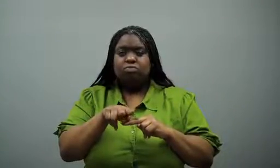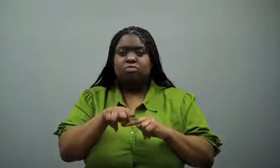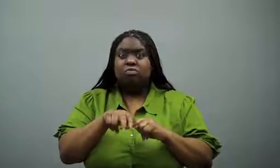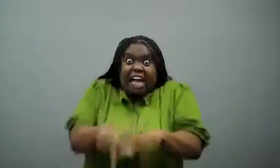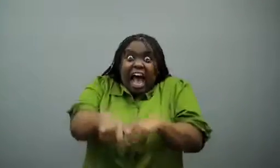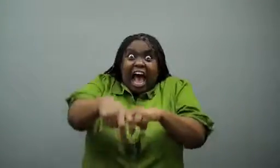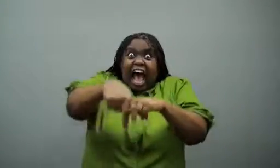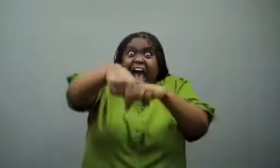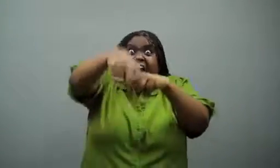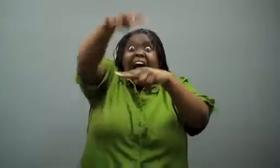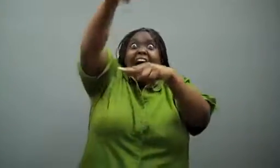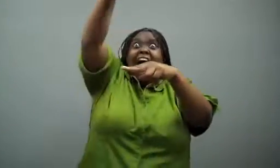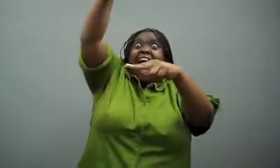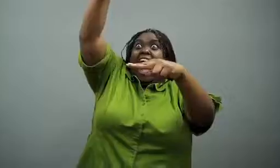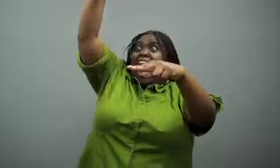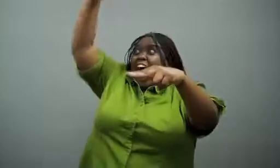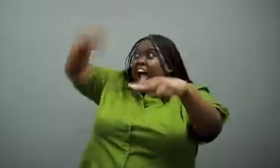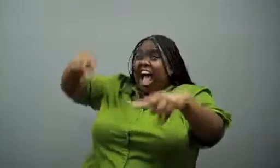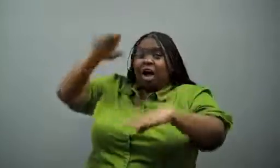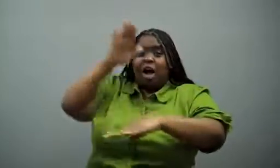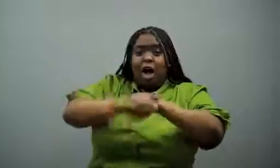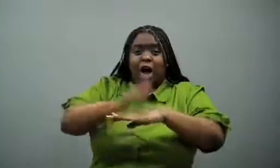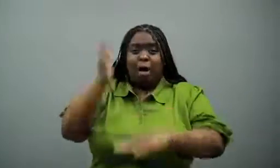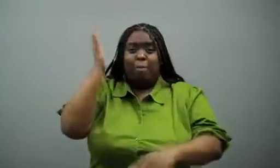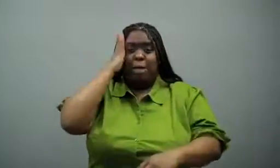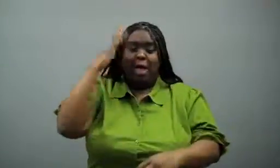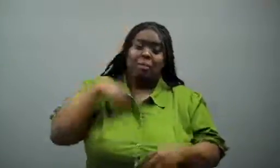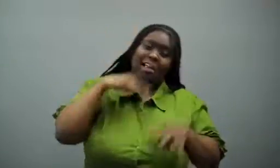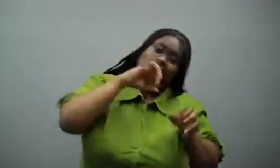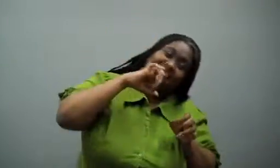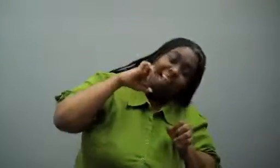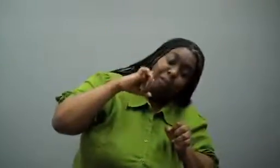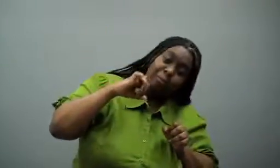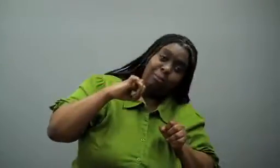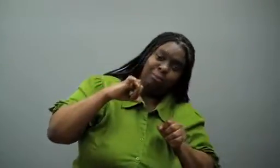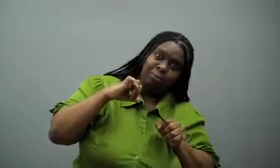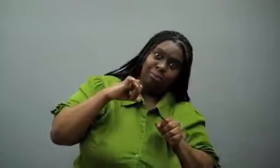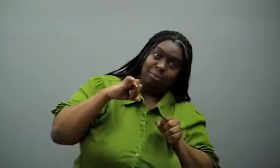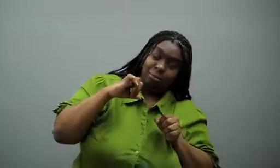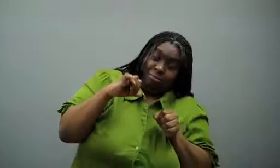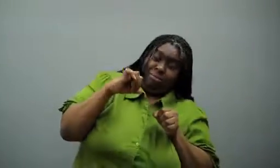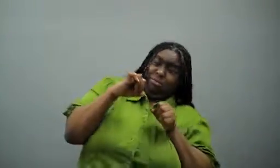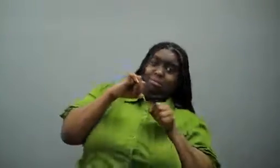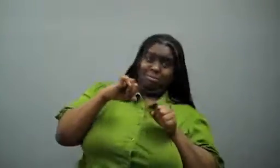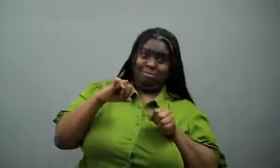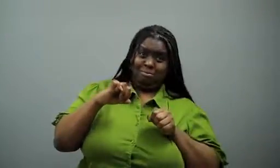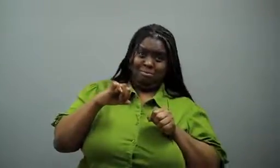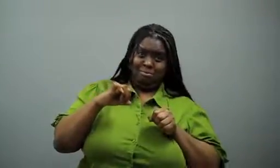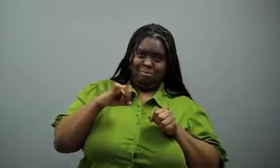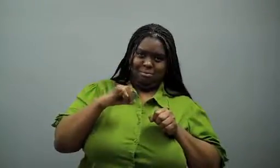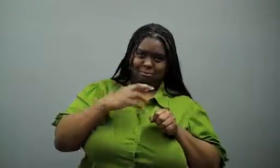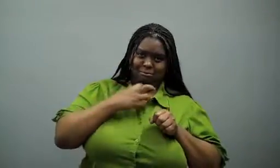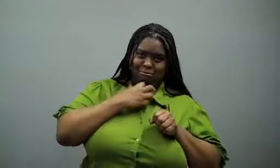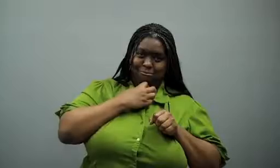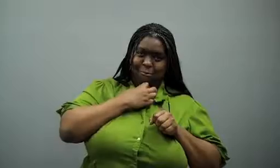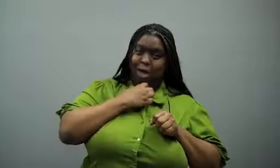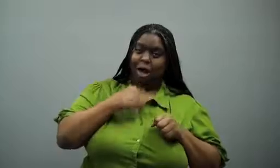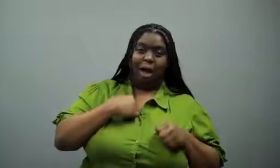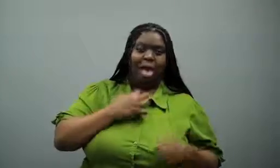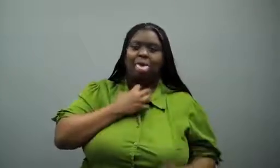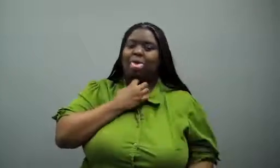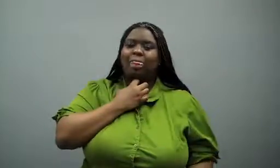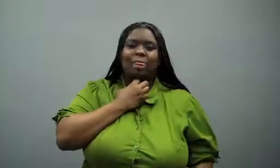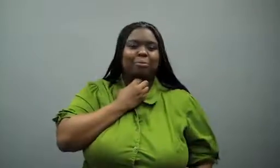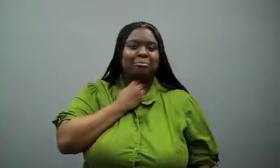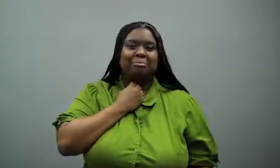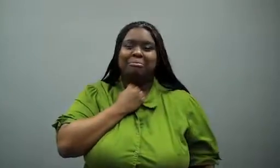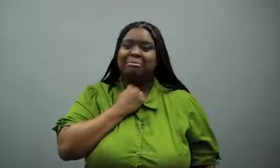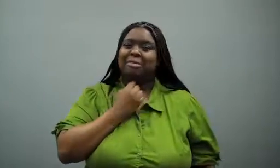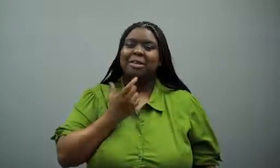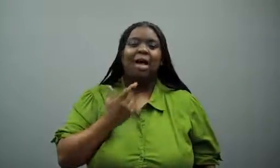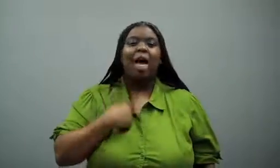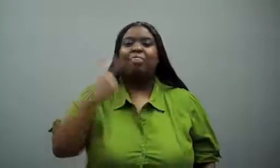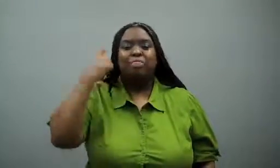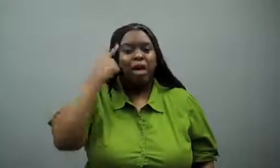and screamed and leapt backward onto the bed, while I was looking at her.